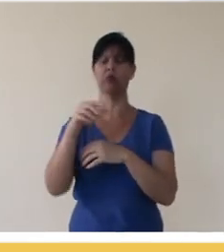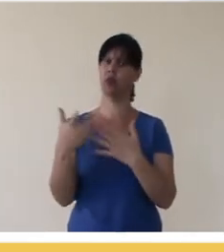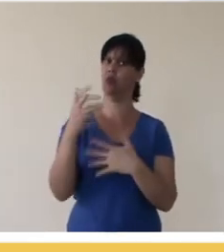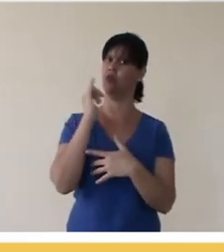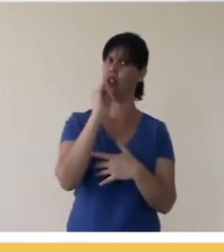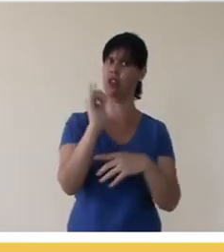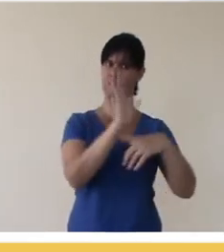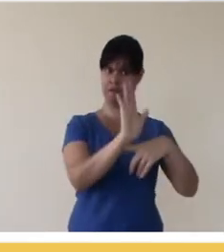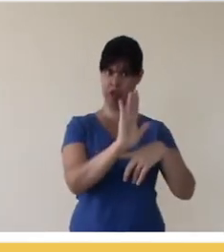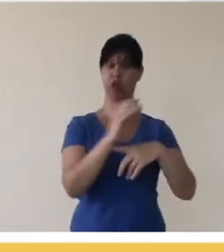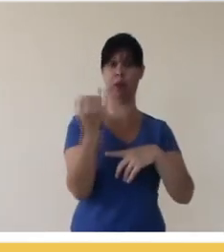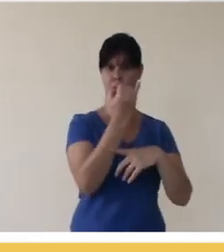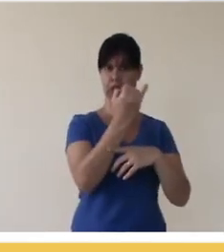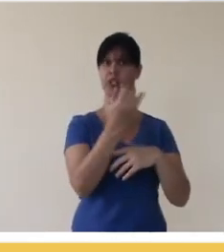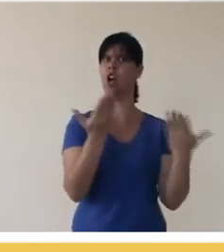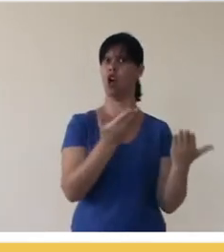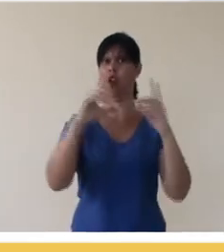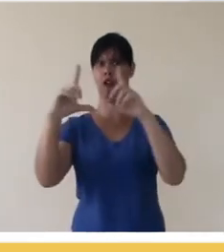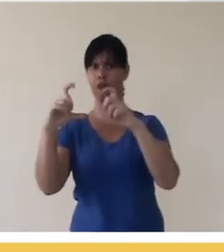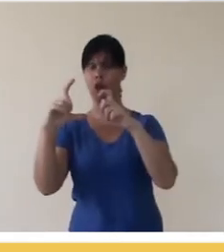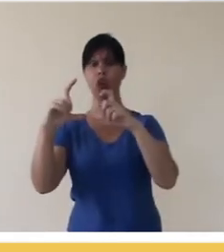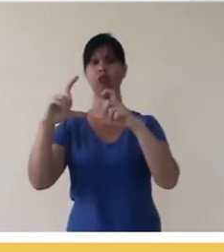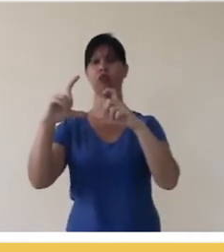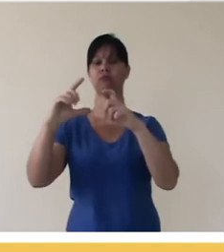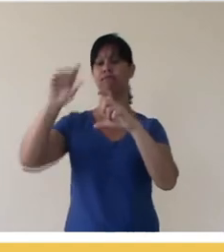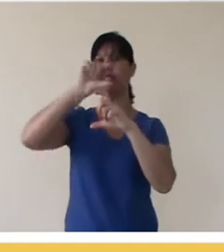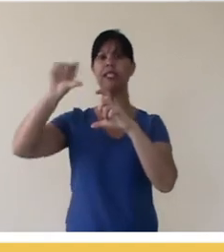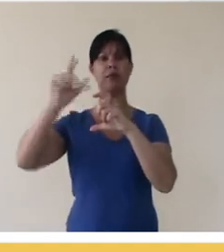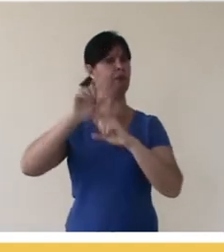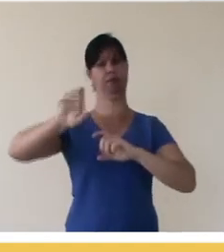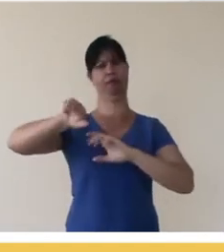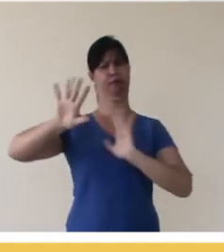important to put it in the video itself, in the photo you don't put it on top of the photo,